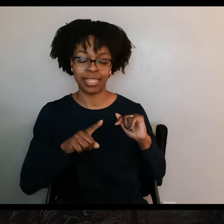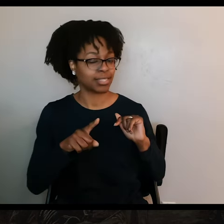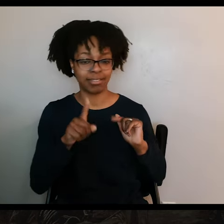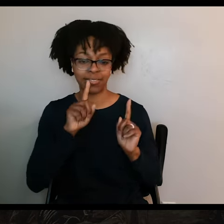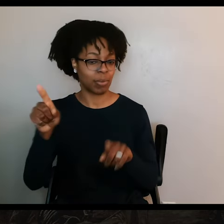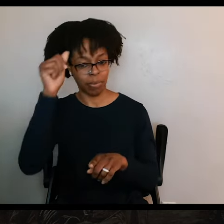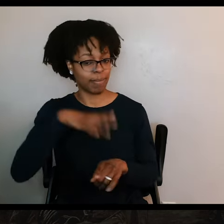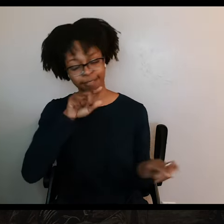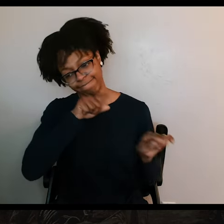on rebuilding the old Presidio.